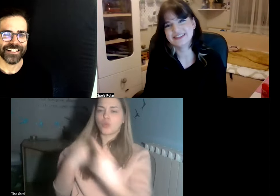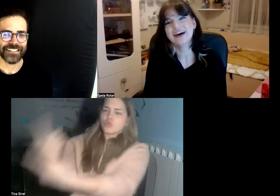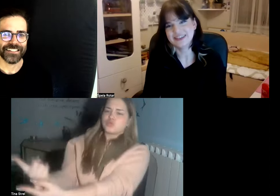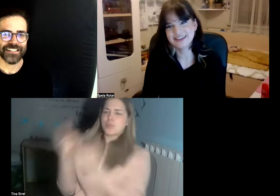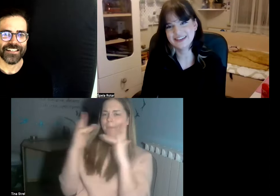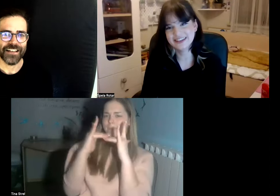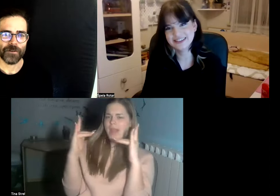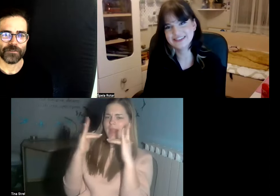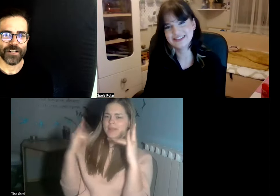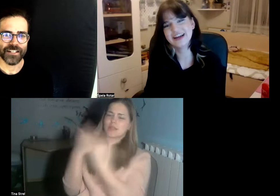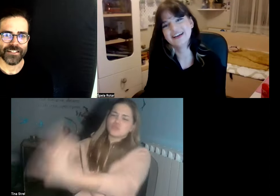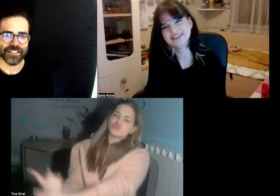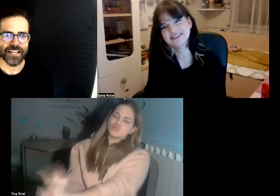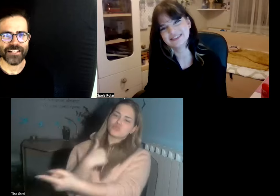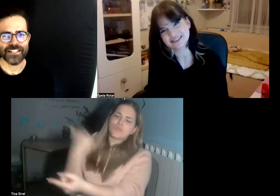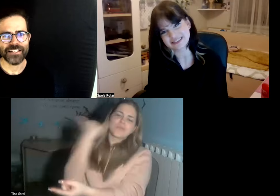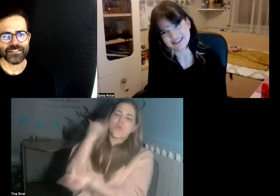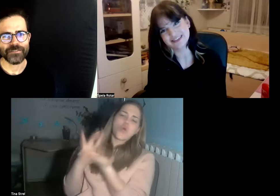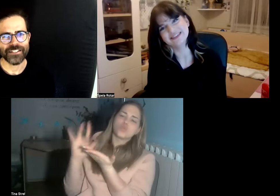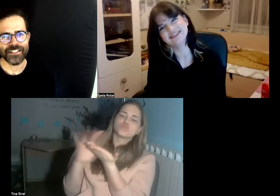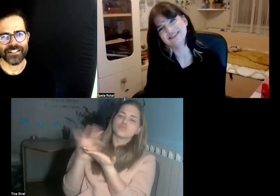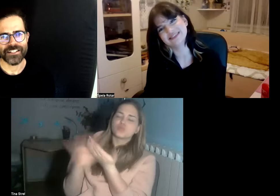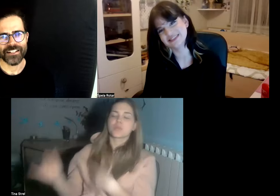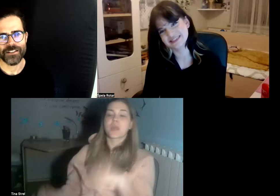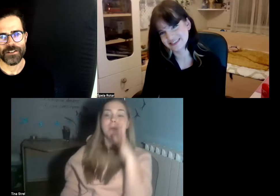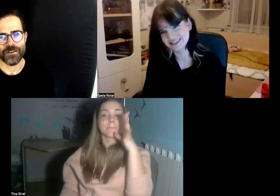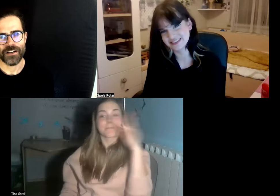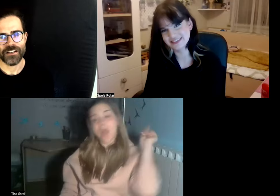among friends yes yes for instance I don't